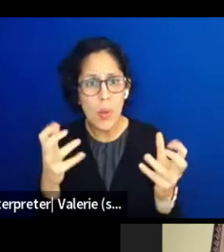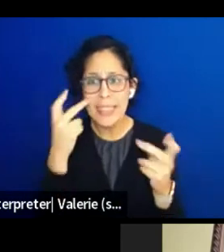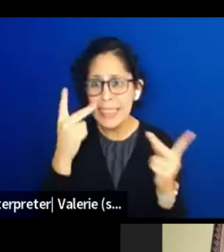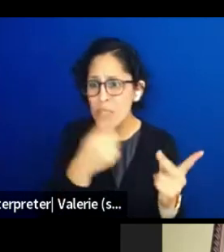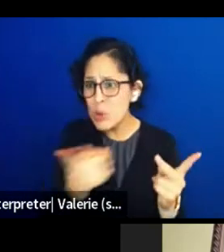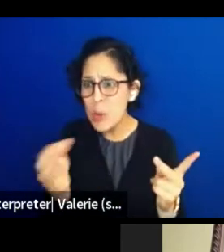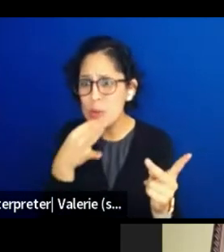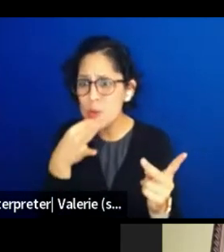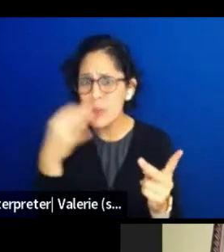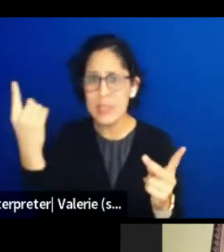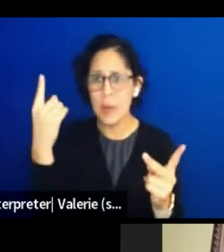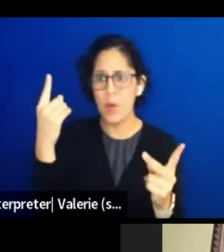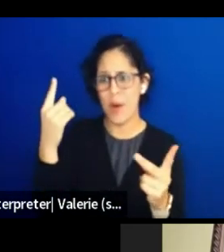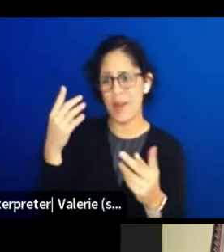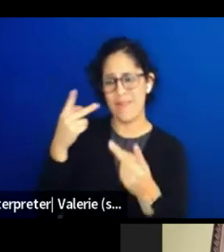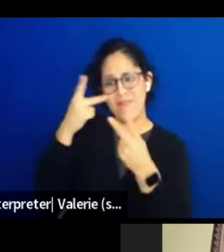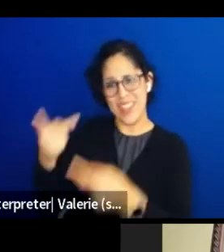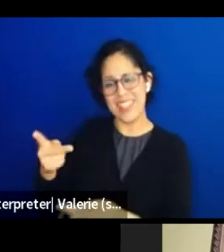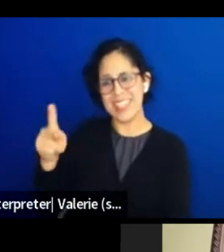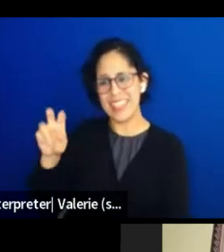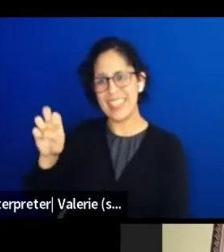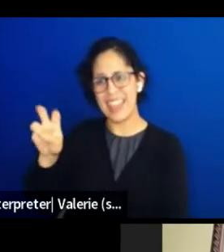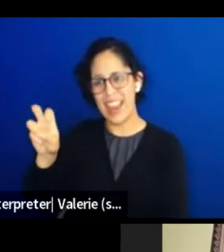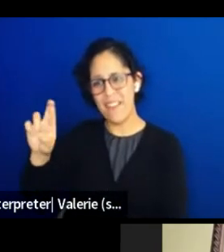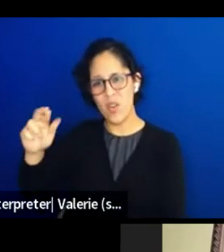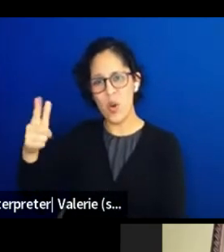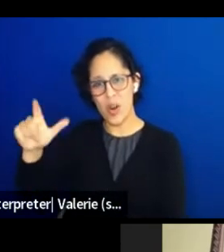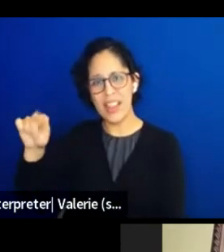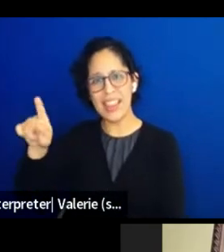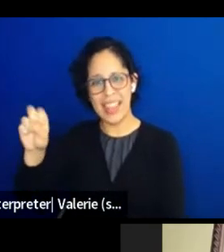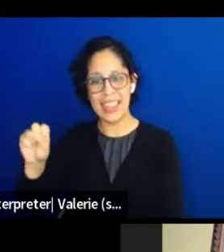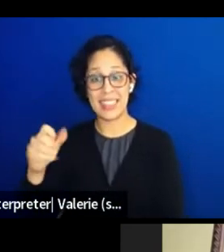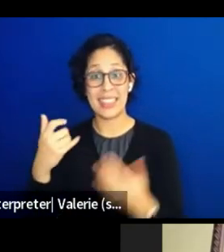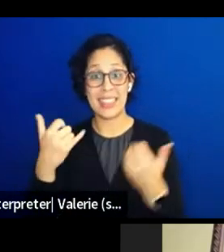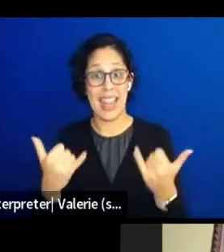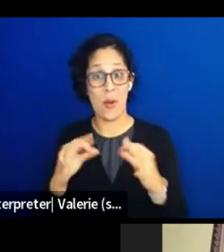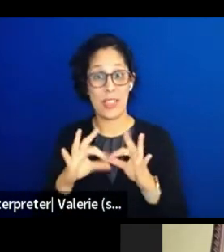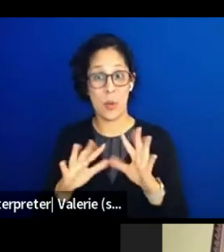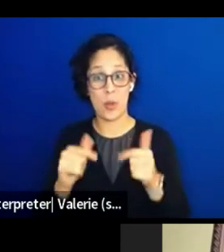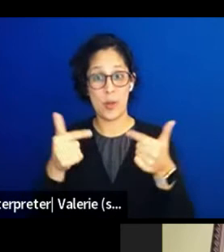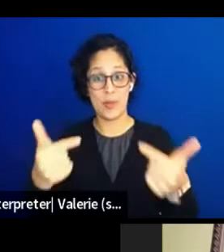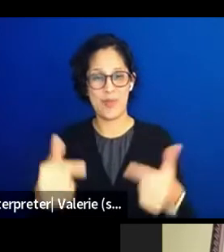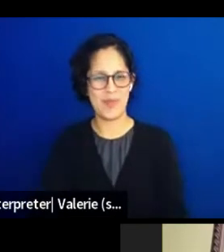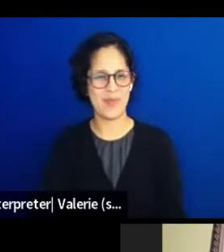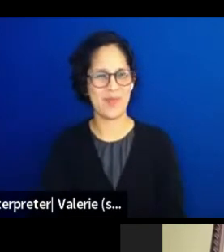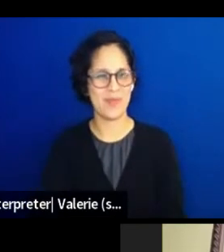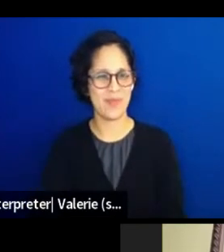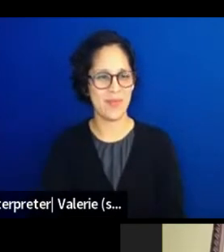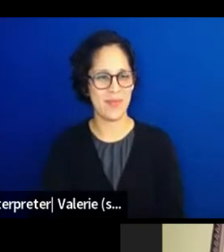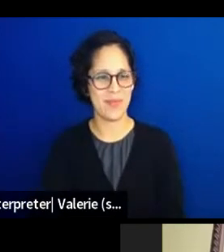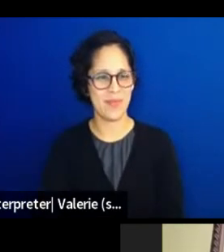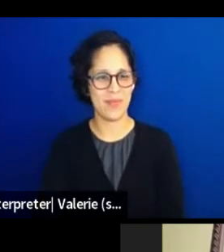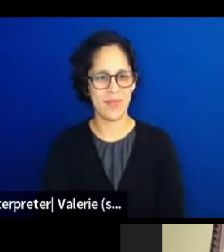in the greater Everglades, thanks friends. Thank you so much, Houston, for everything that you shared.